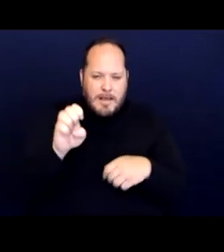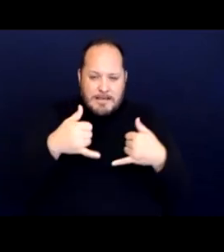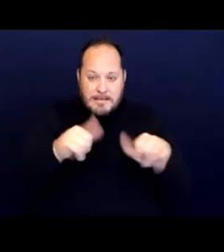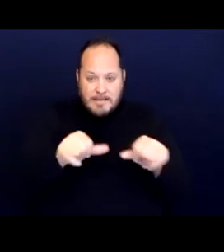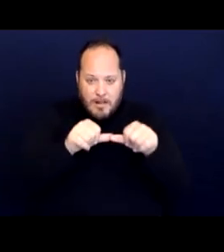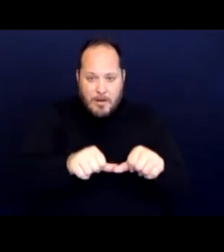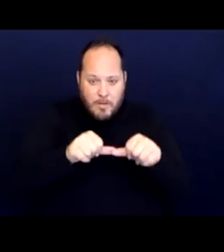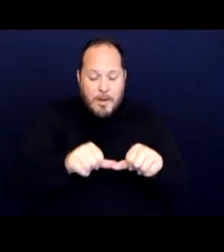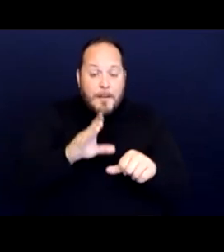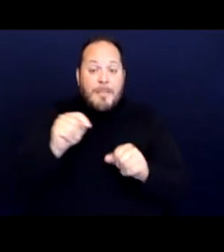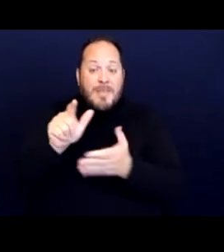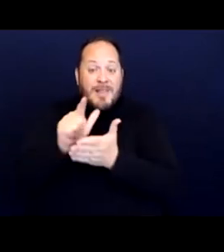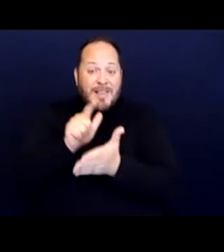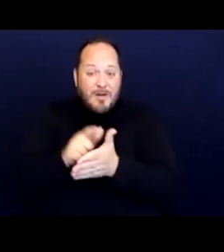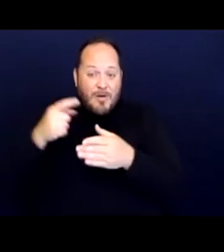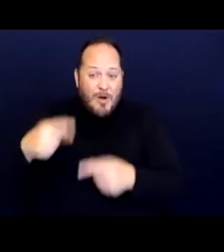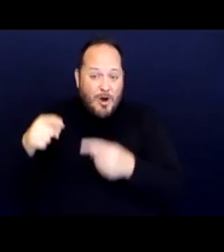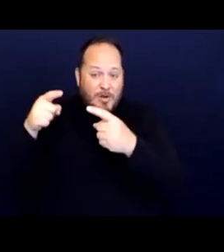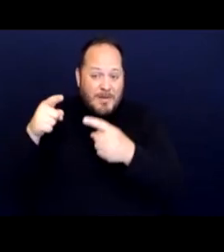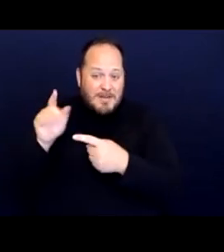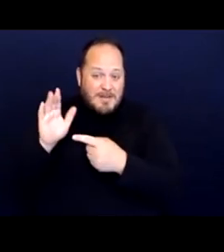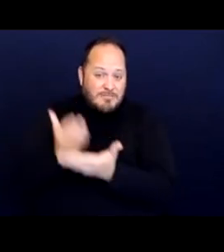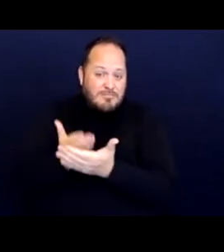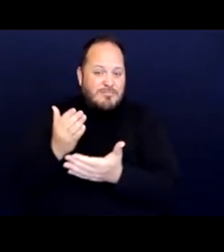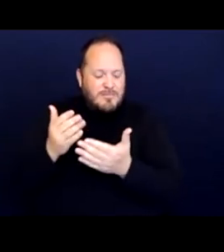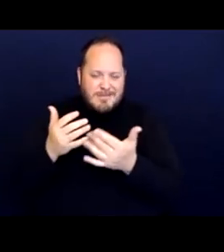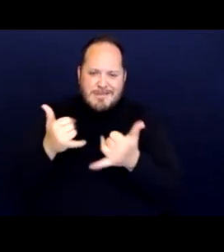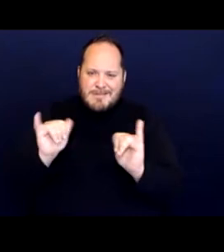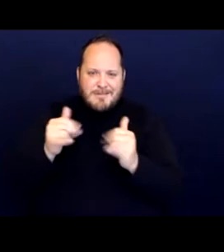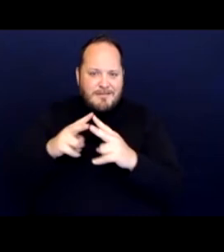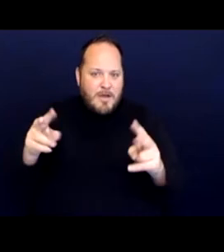very useful when we're thinking about our own case develop.